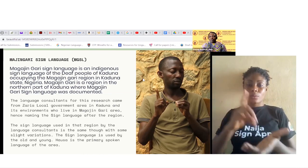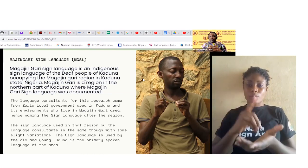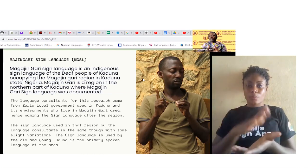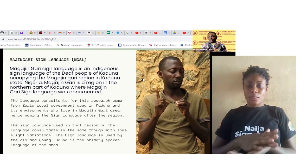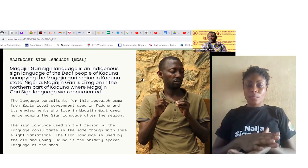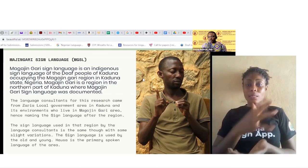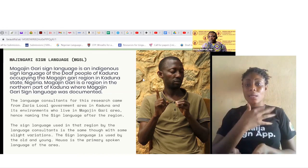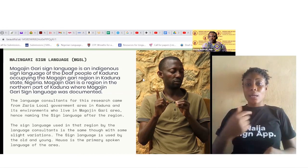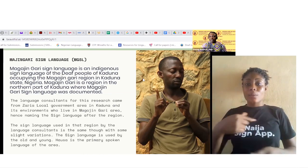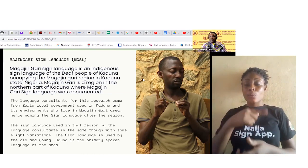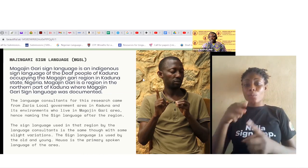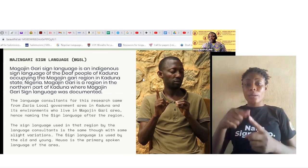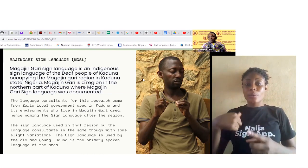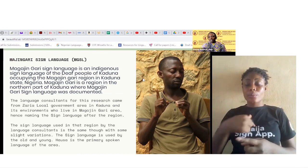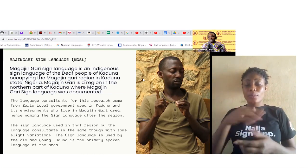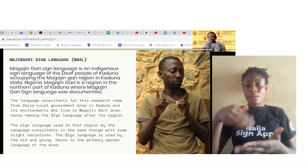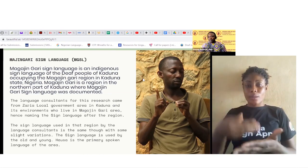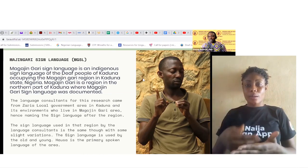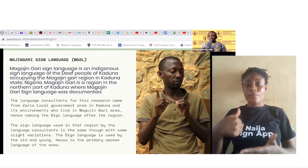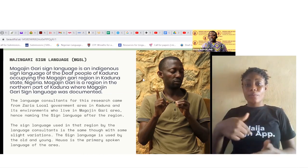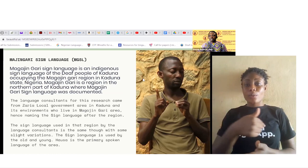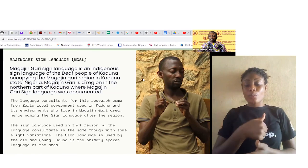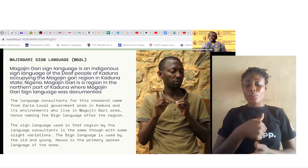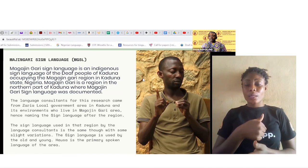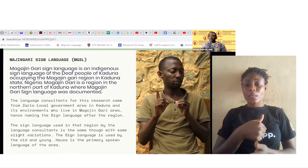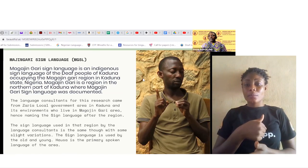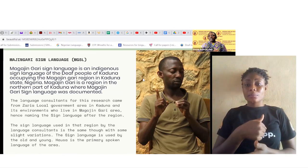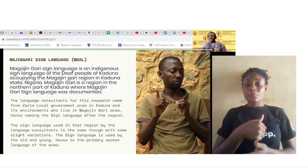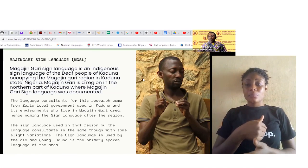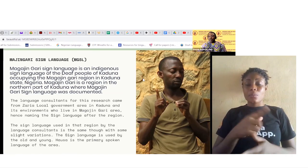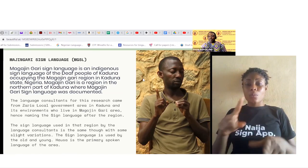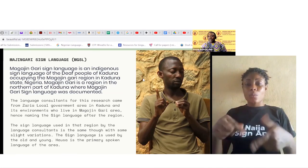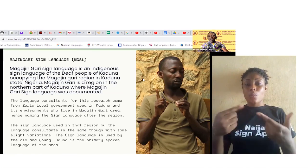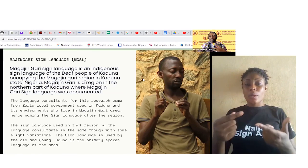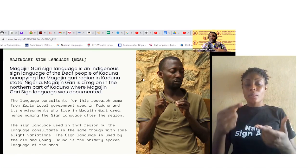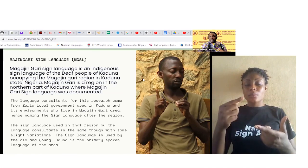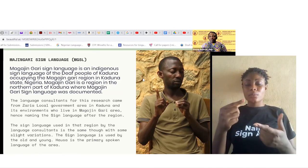referred to the variety of the sign language we are collecting with the name of the area